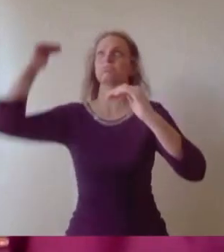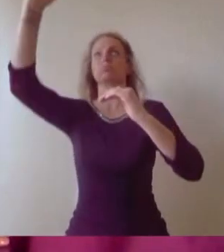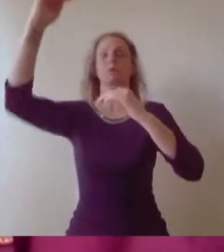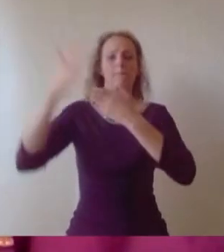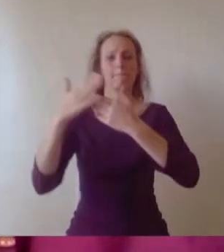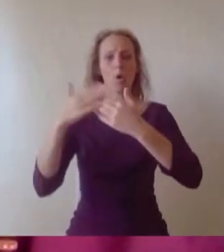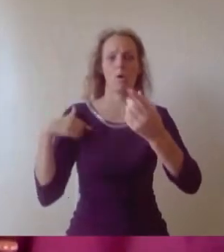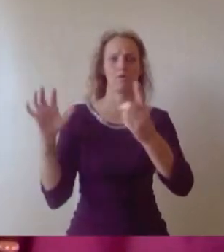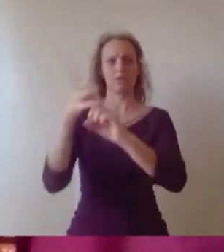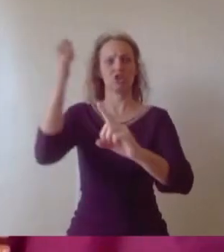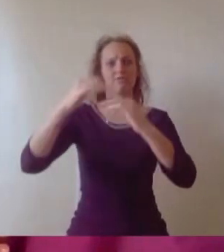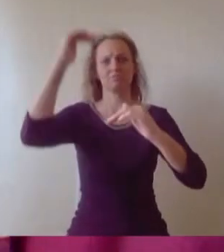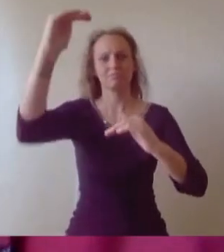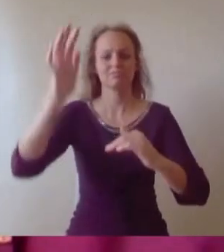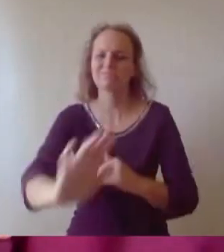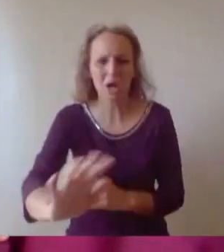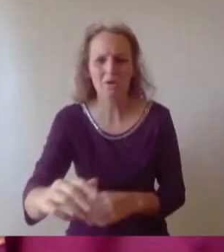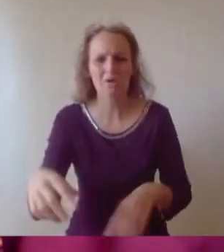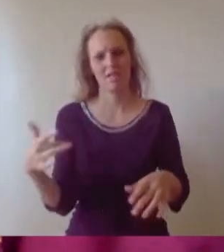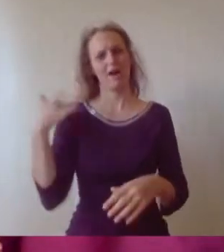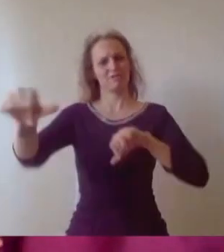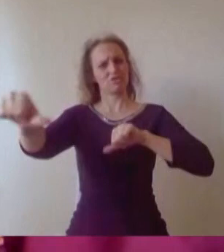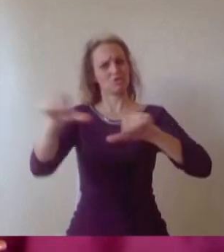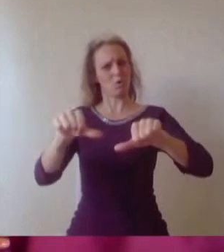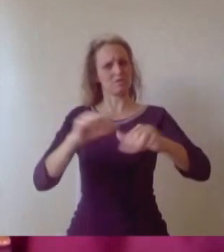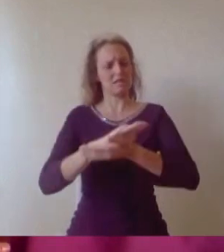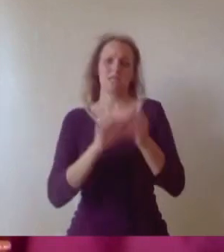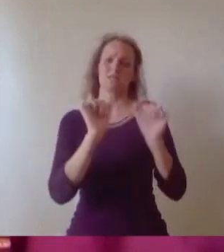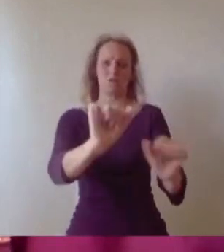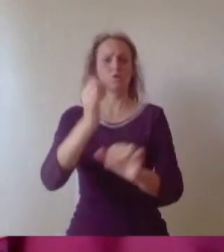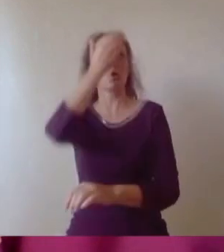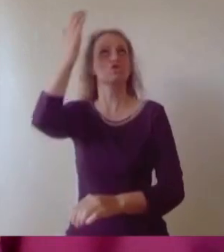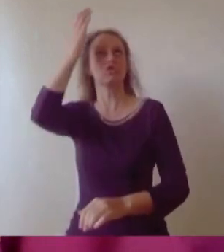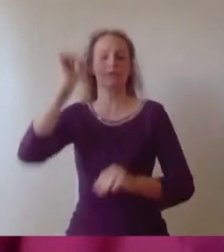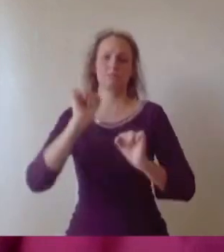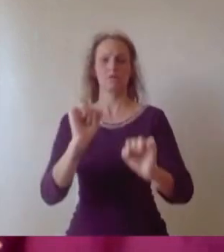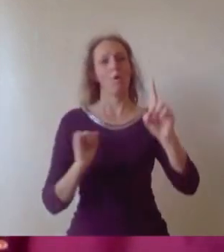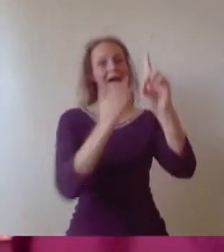be chasing dreams that aren't yours. Make sure you keep time aside for your friends and family, for hobbies that you love